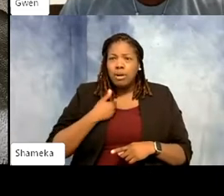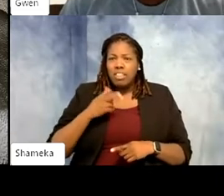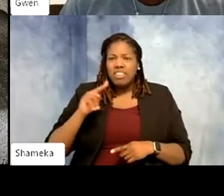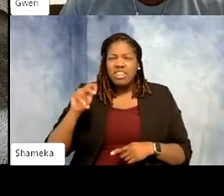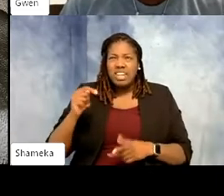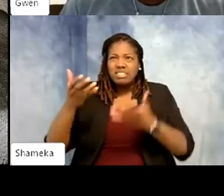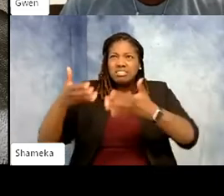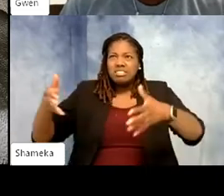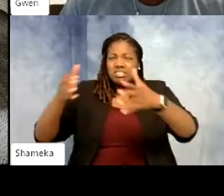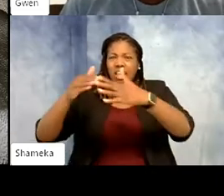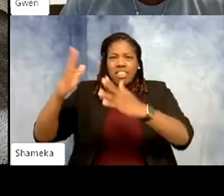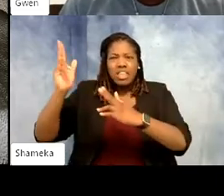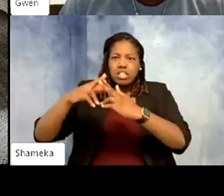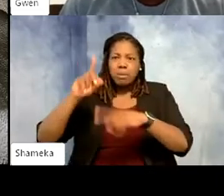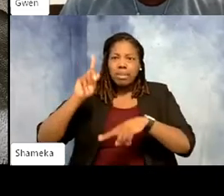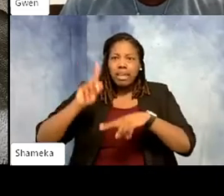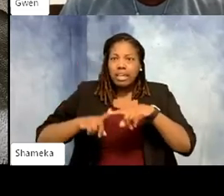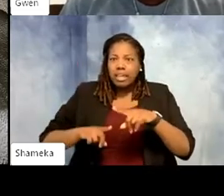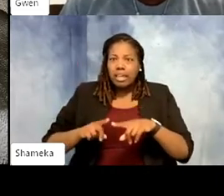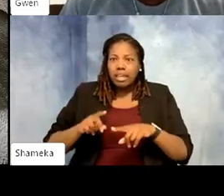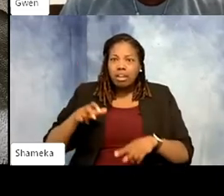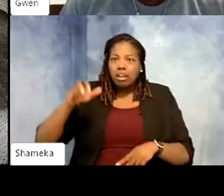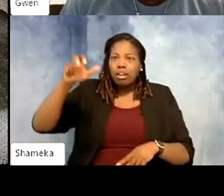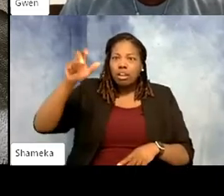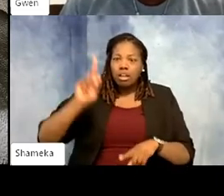because they have no way of getting up there so just knowing that basic information about our